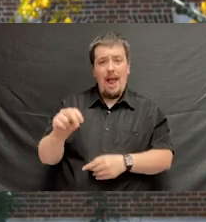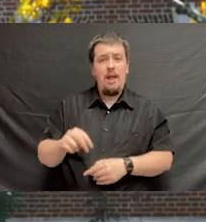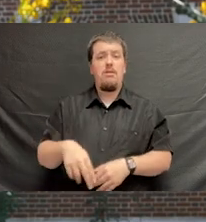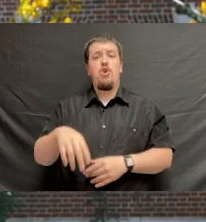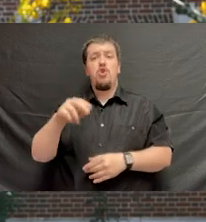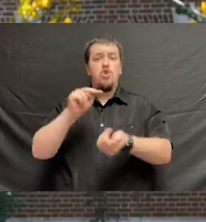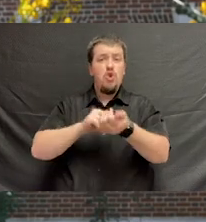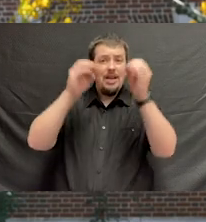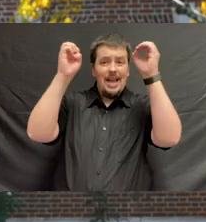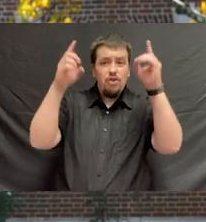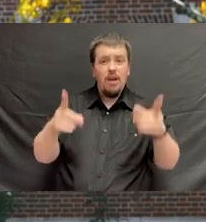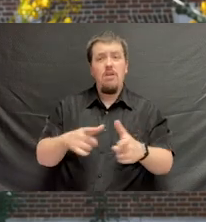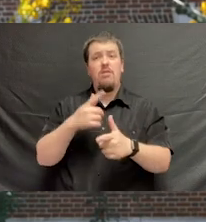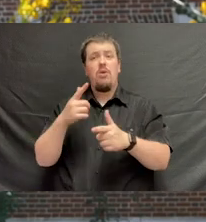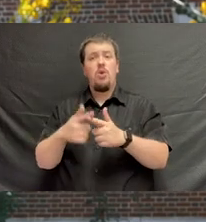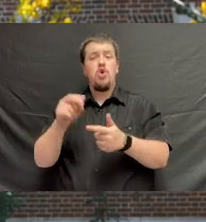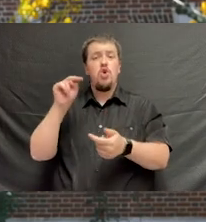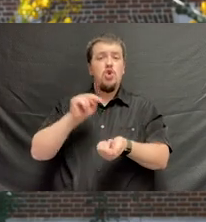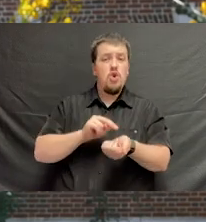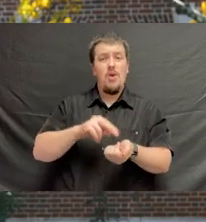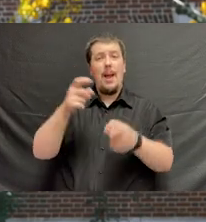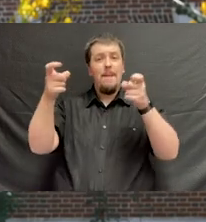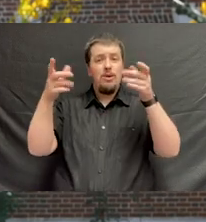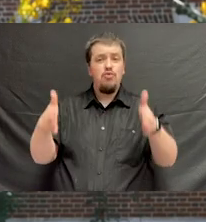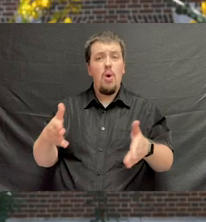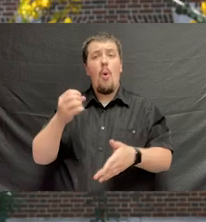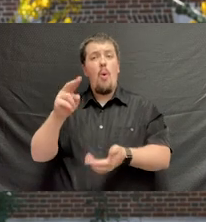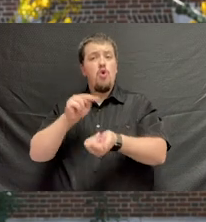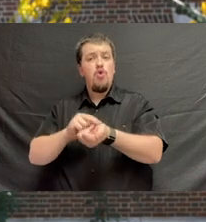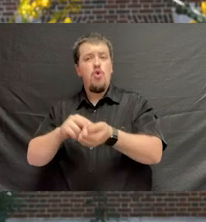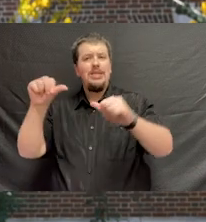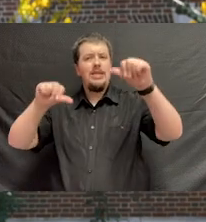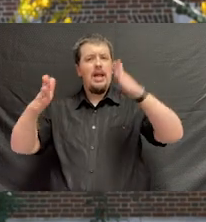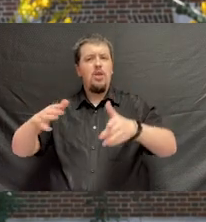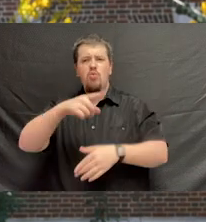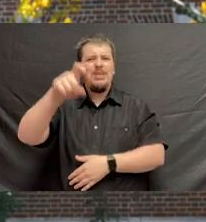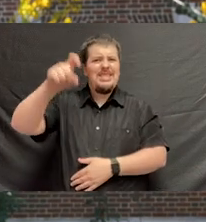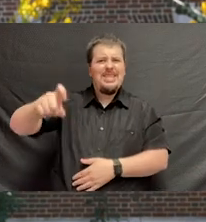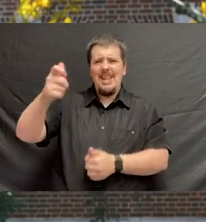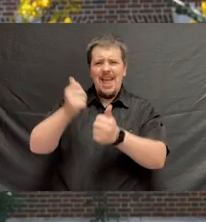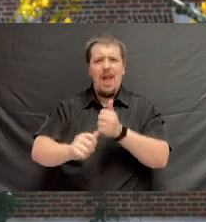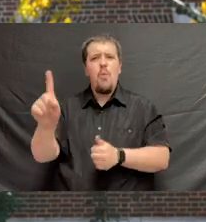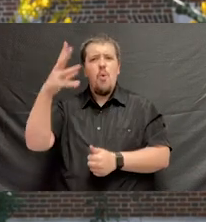A nurse educator, a nurse administrator, or a nurse scientist. You are needed wherever you go,